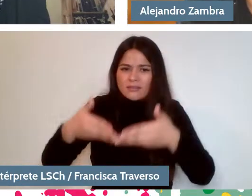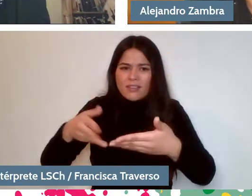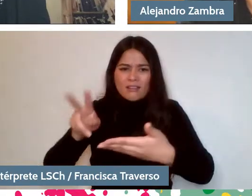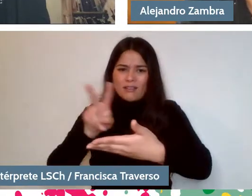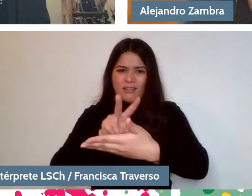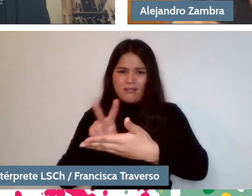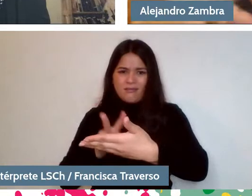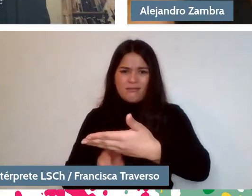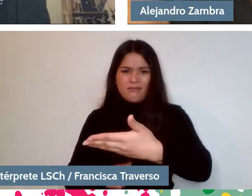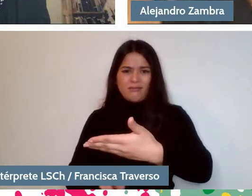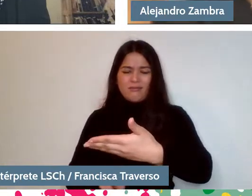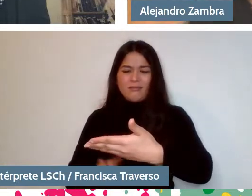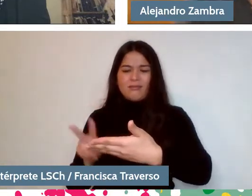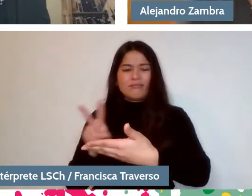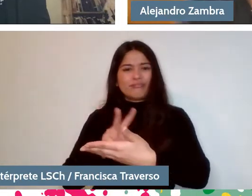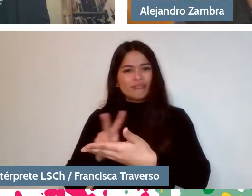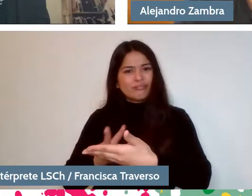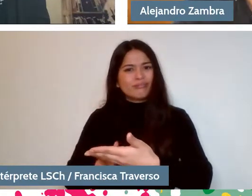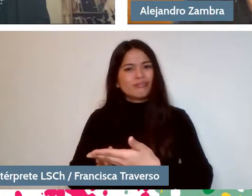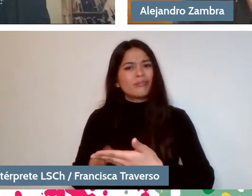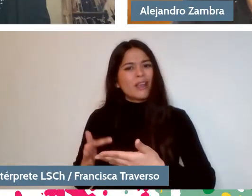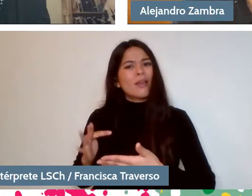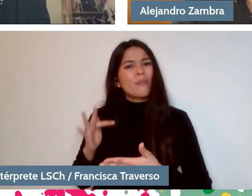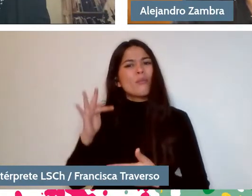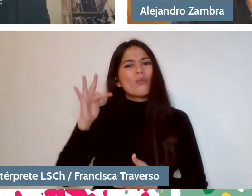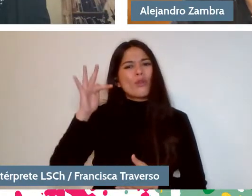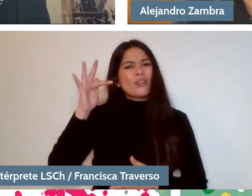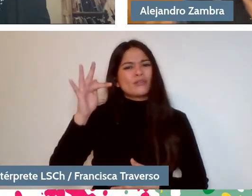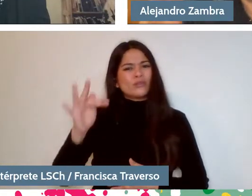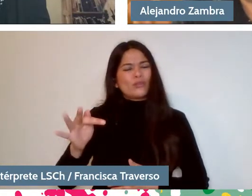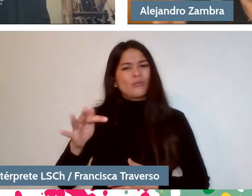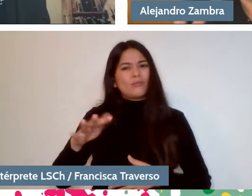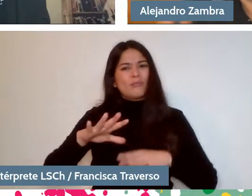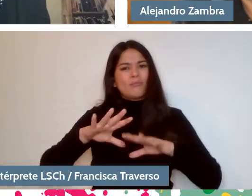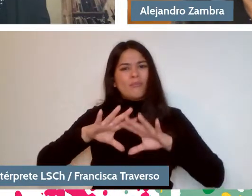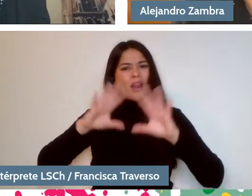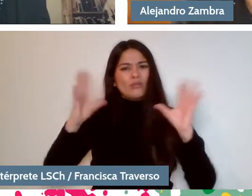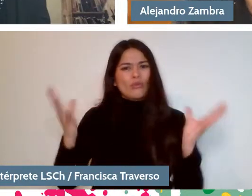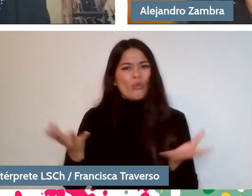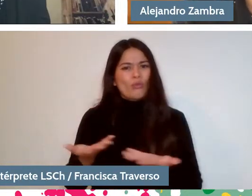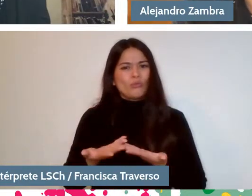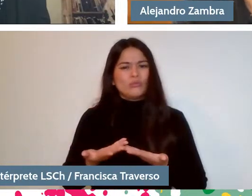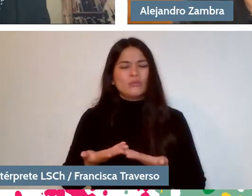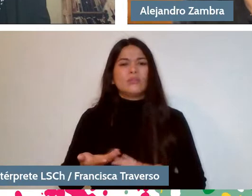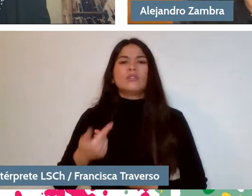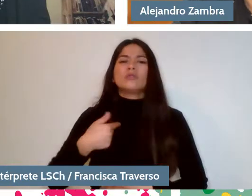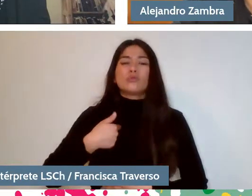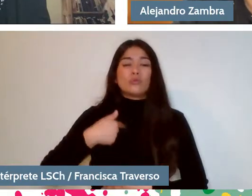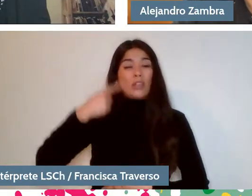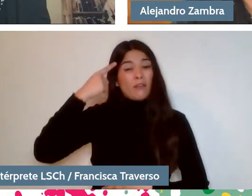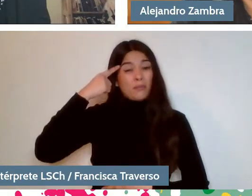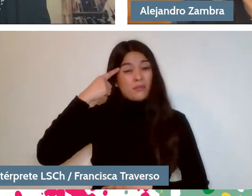that was equally projected towards everything. I mean, I don't know, for example, I was thinking about the jokes,